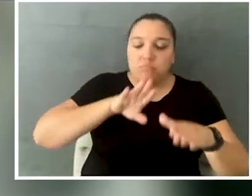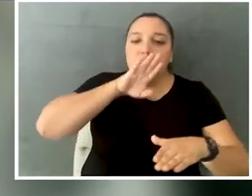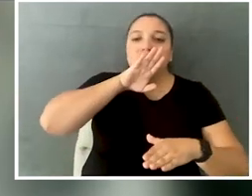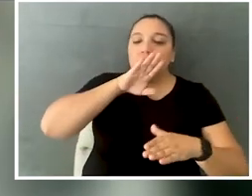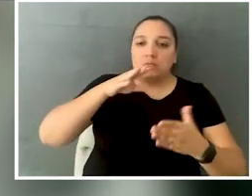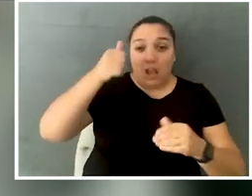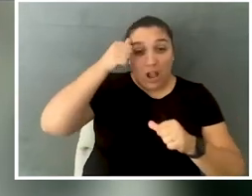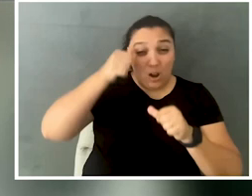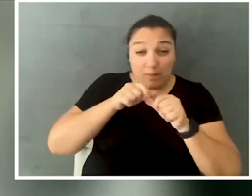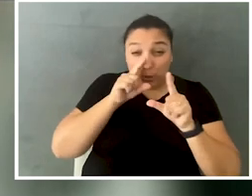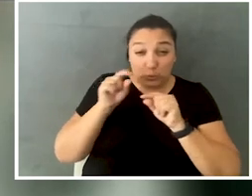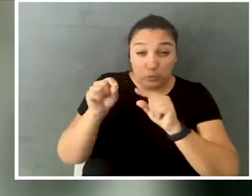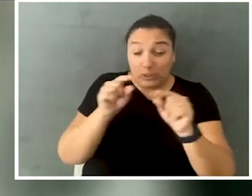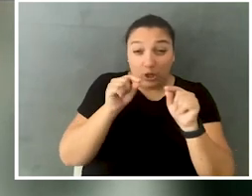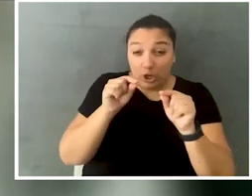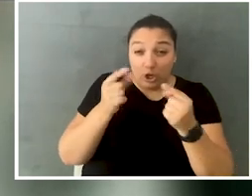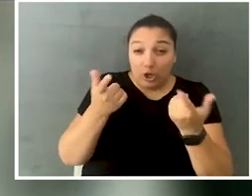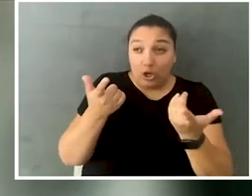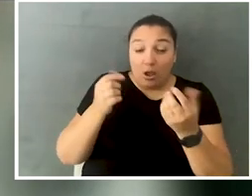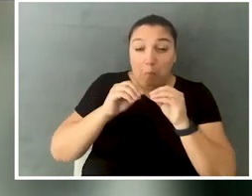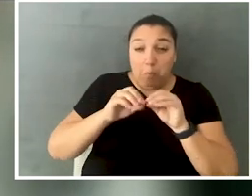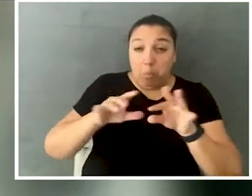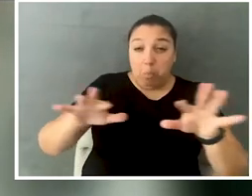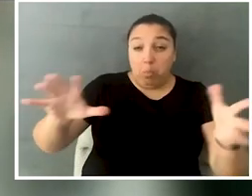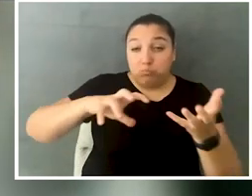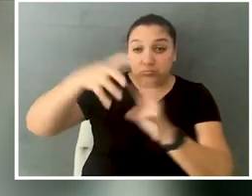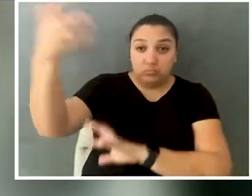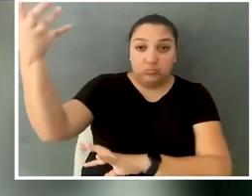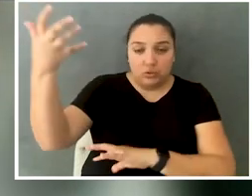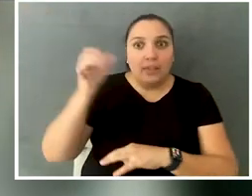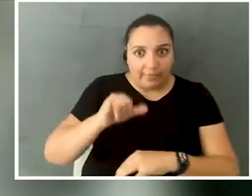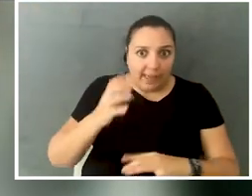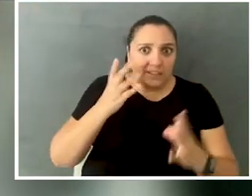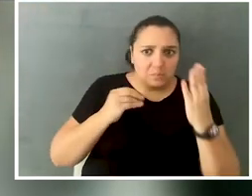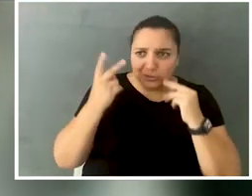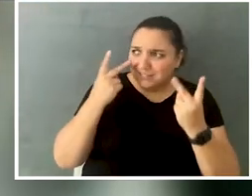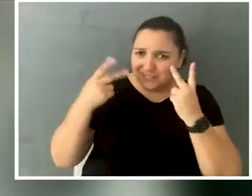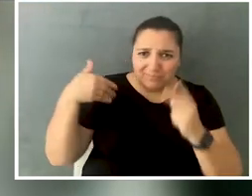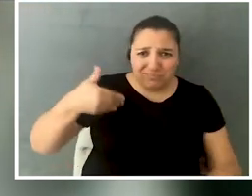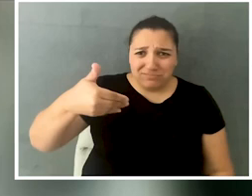but it's like those are the kind of experiences that people have pretty regularly,